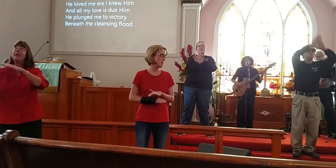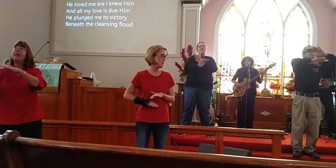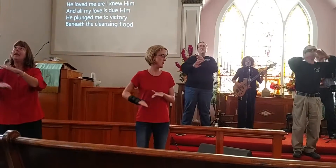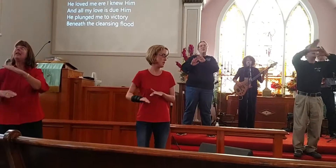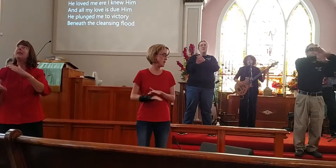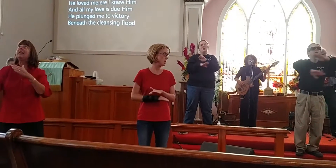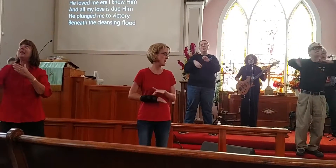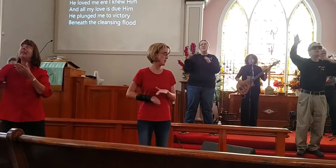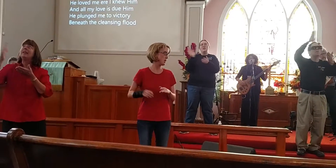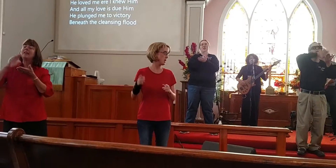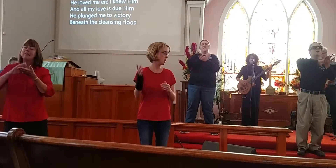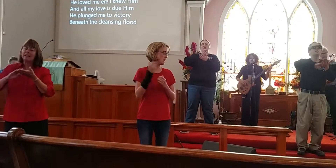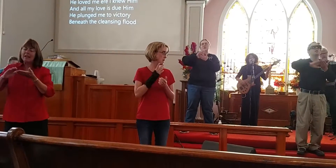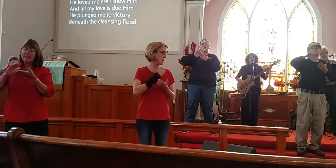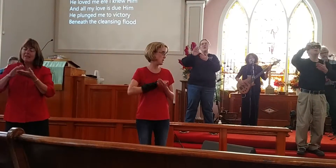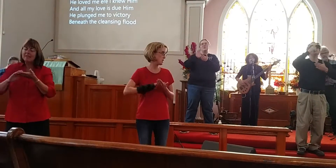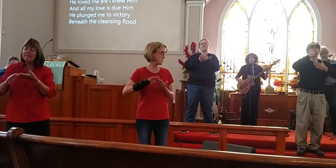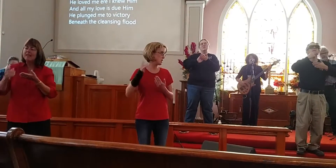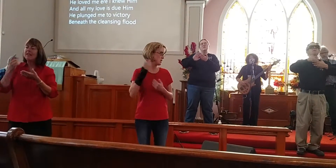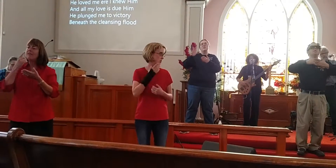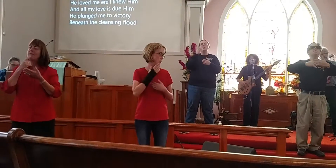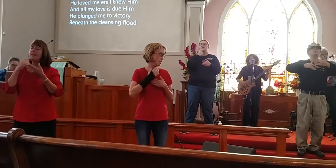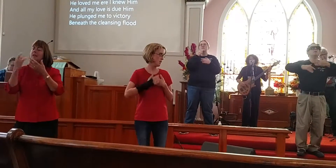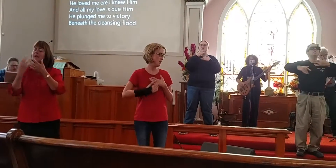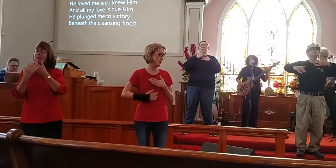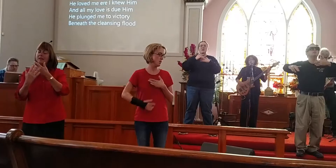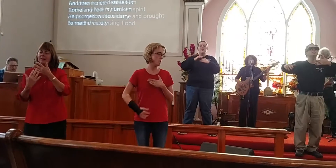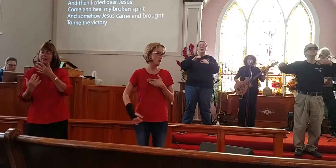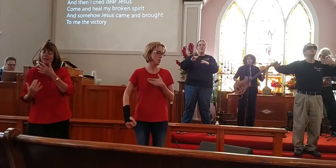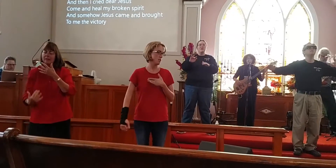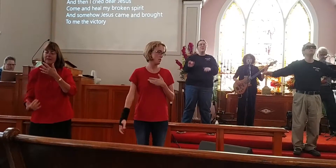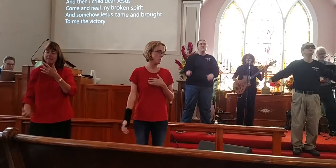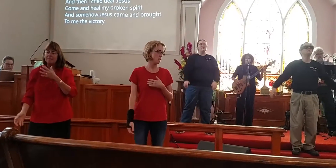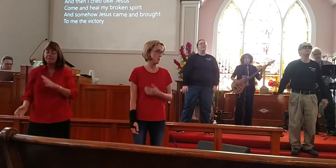Beneath the cleansing flood